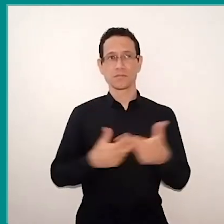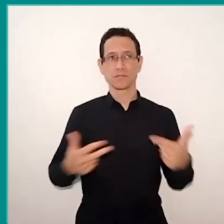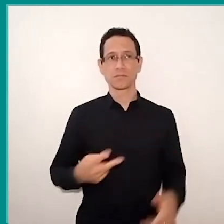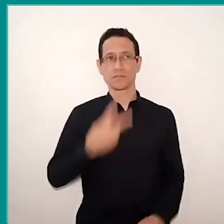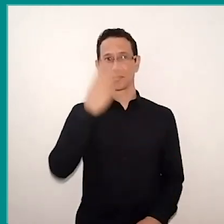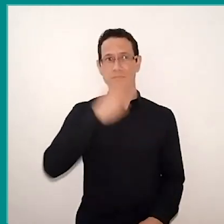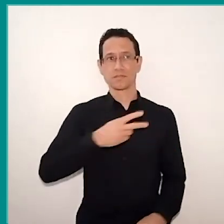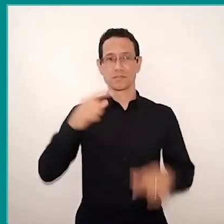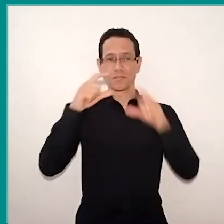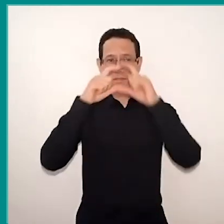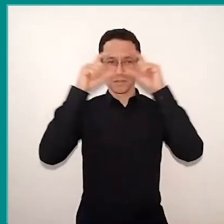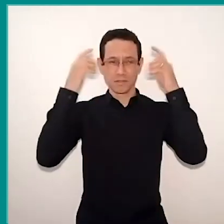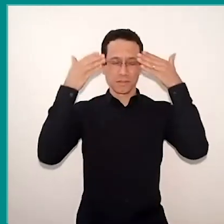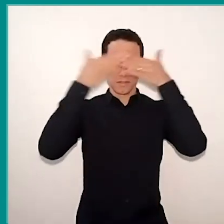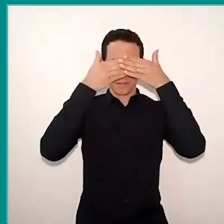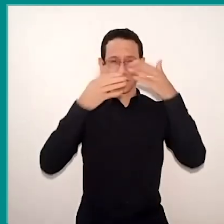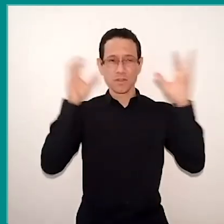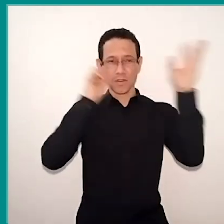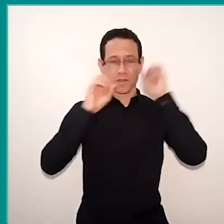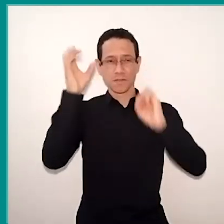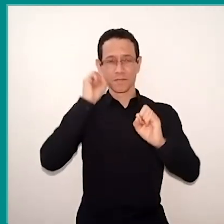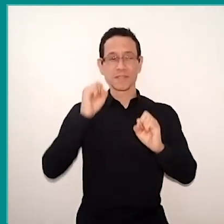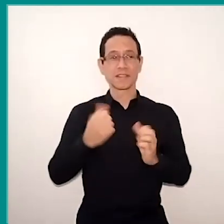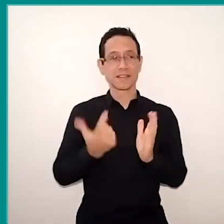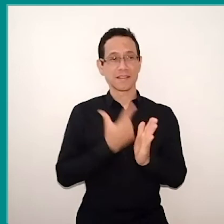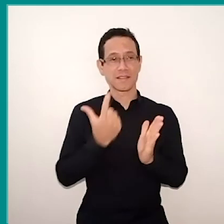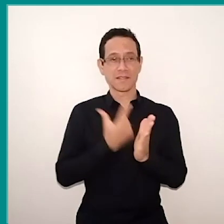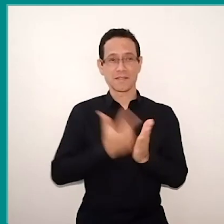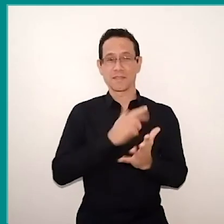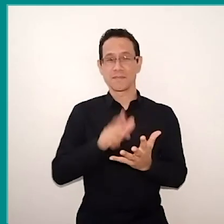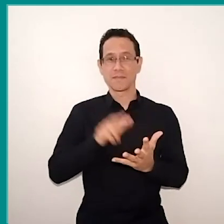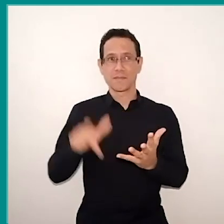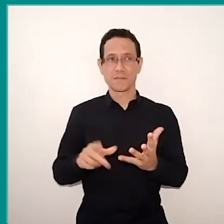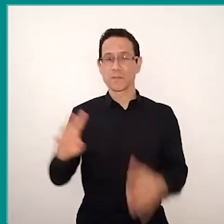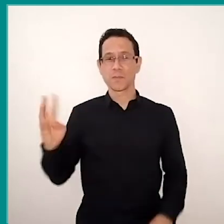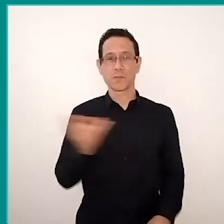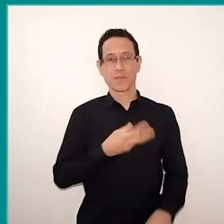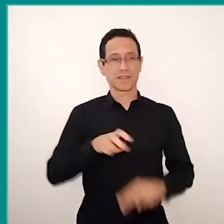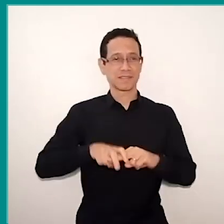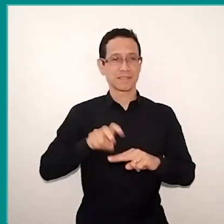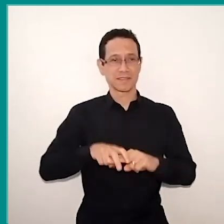listening to audiobooks, are here four students seated with the sale in eyes they are listening